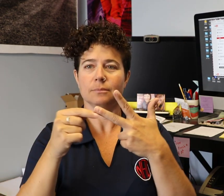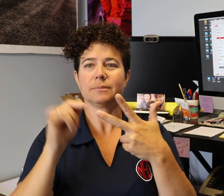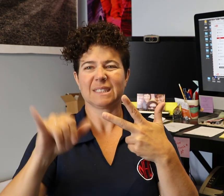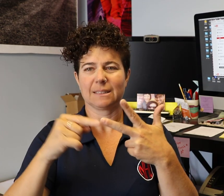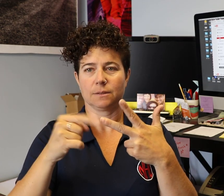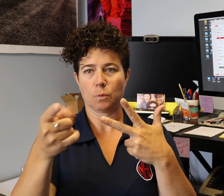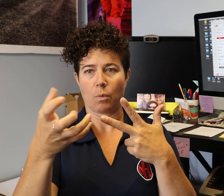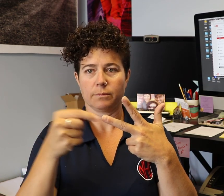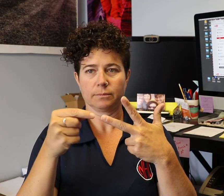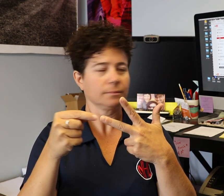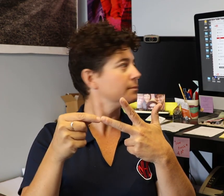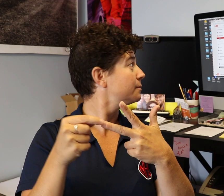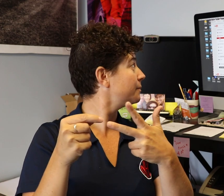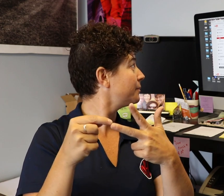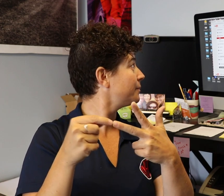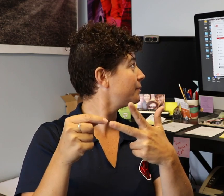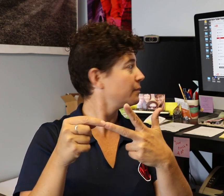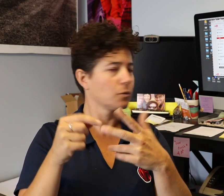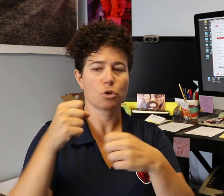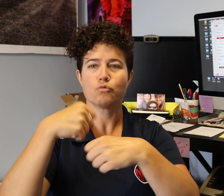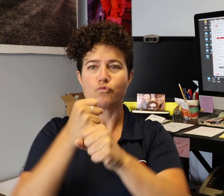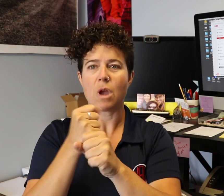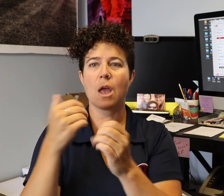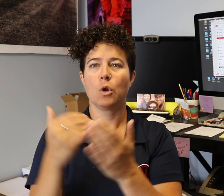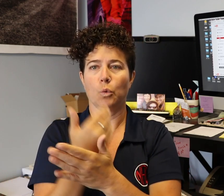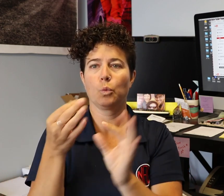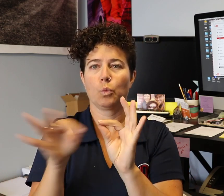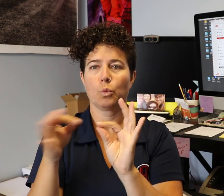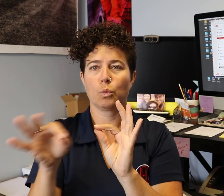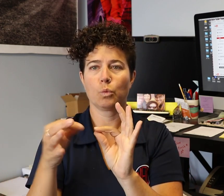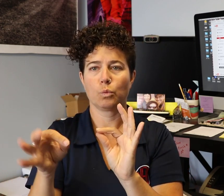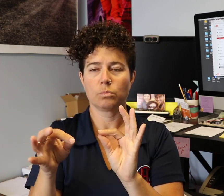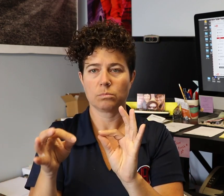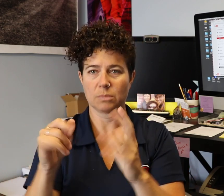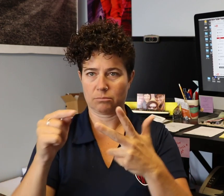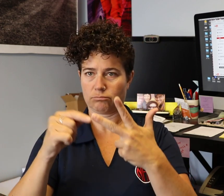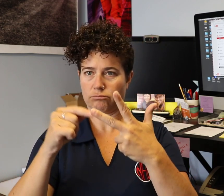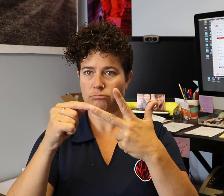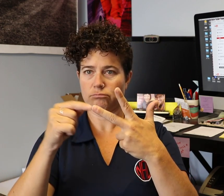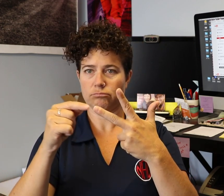3. create new captions (the one you want)